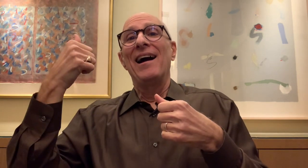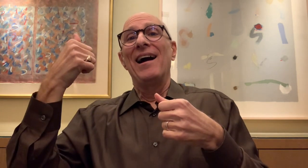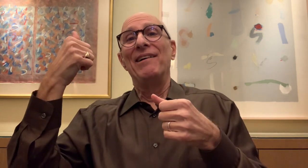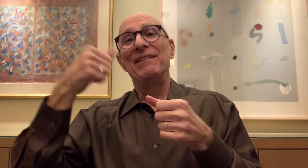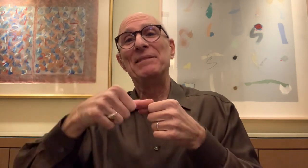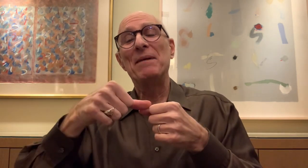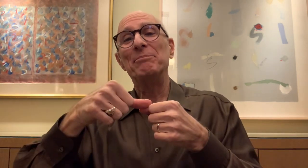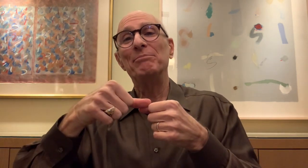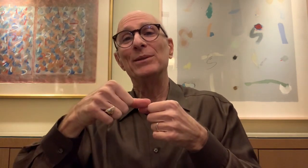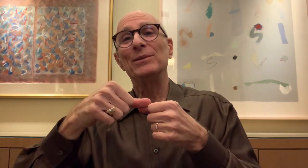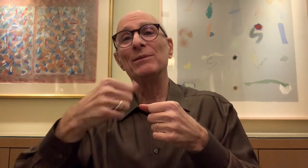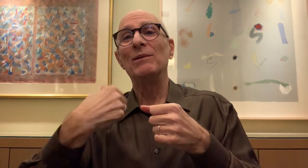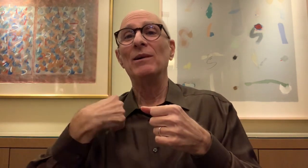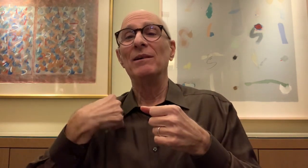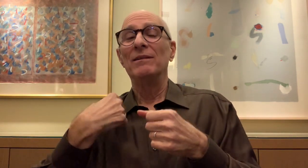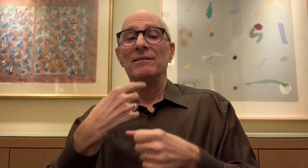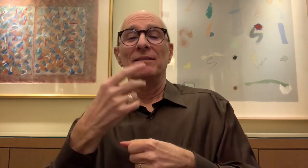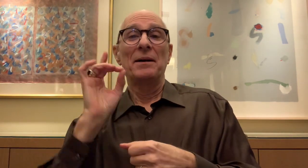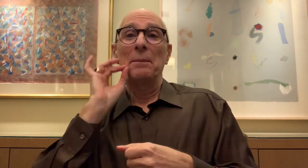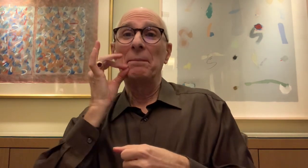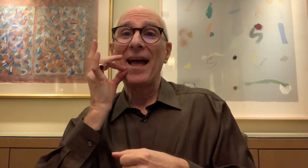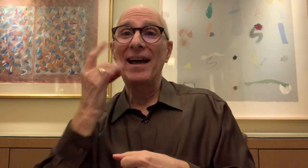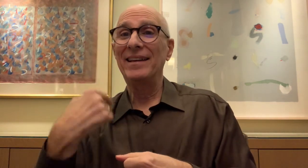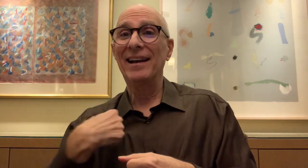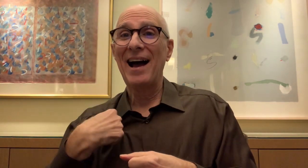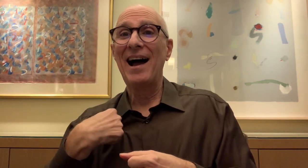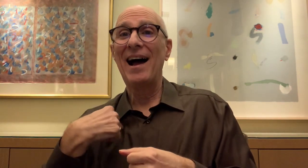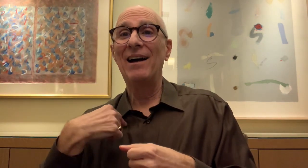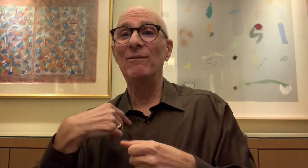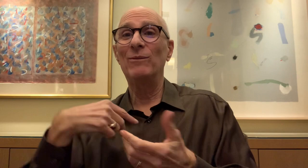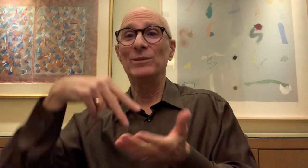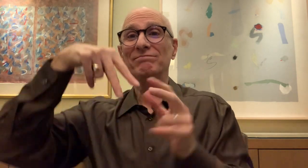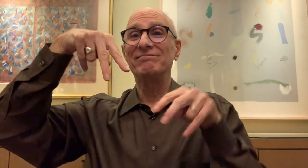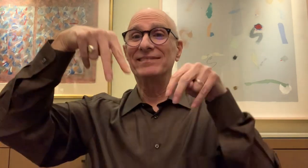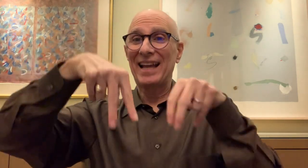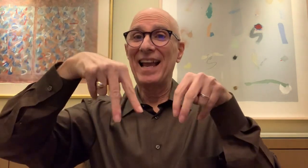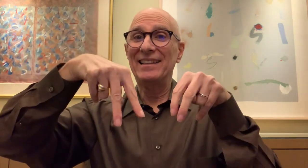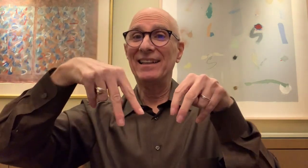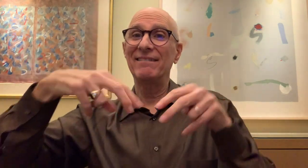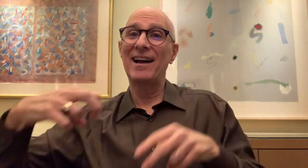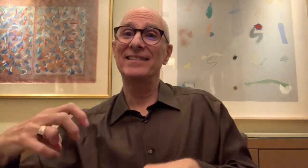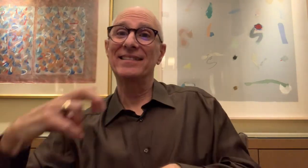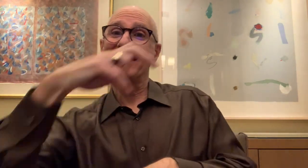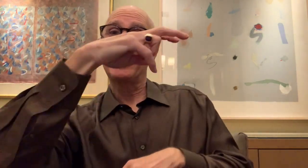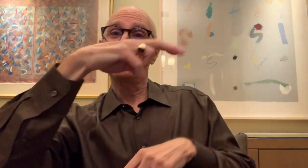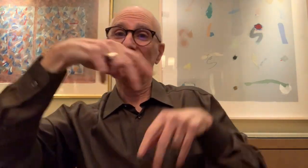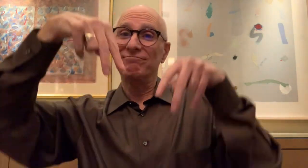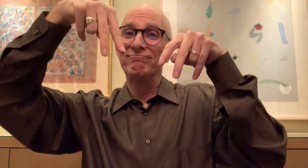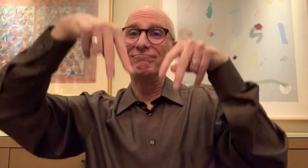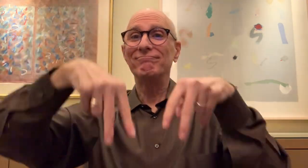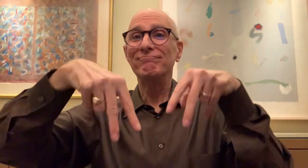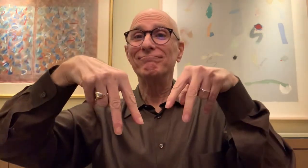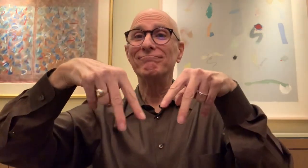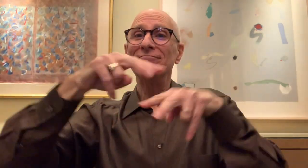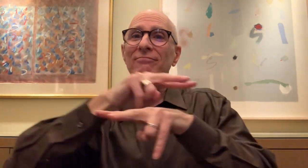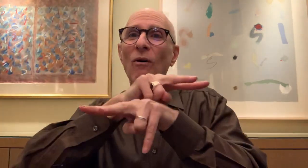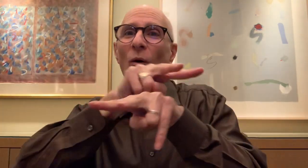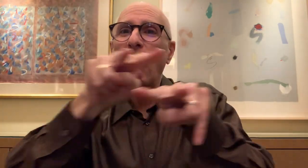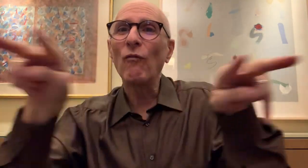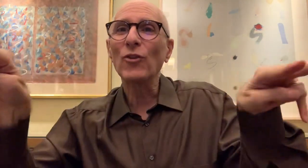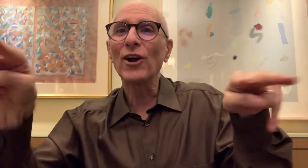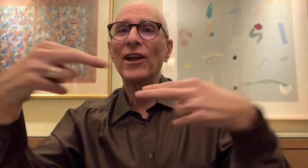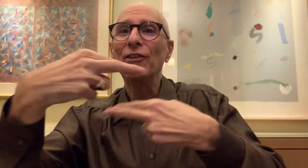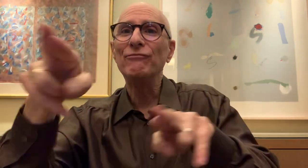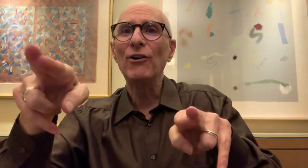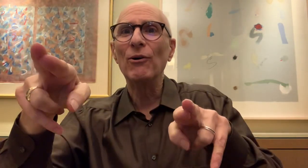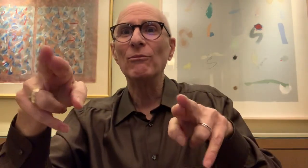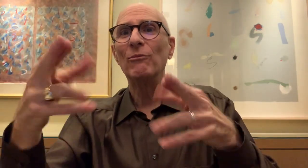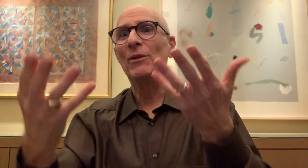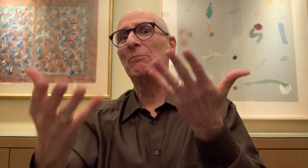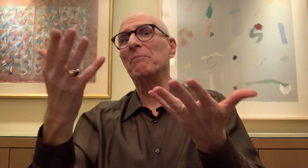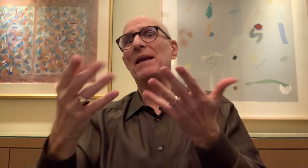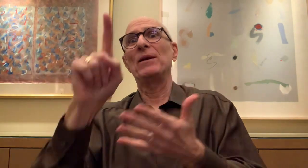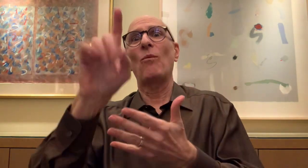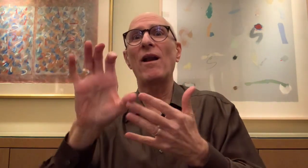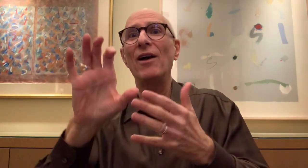I was on the stairs and Patty was nearby, seeing at least 100 people at the party.